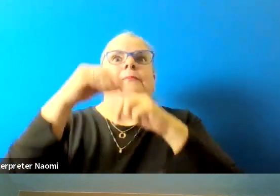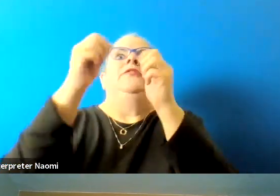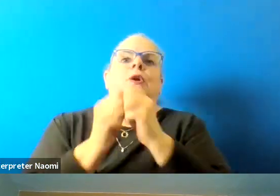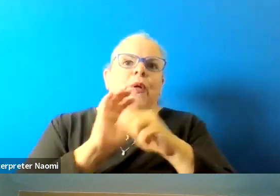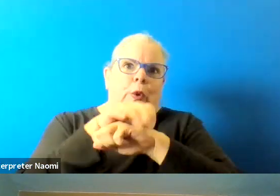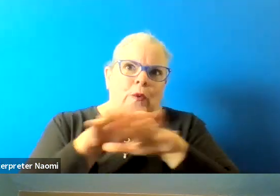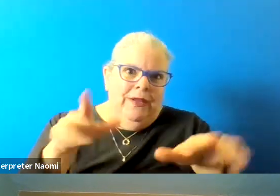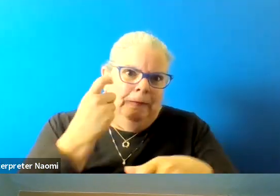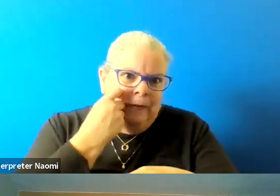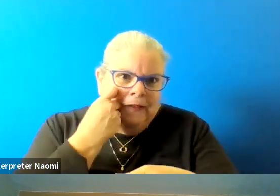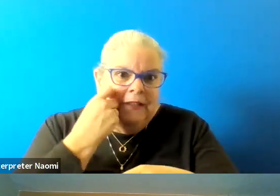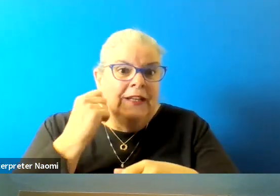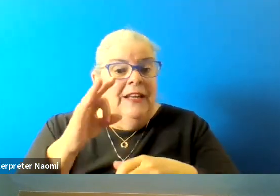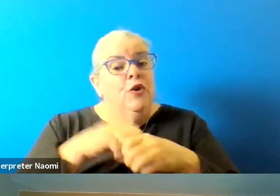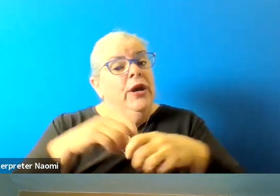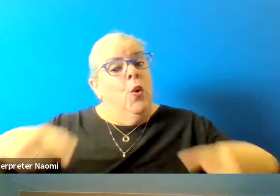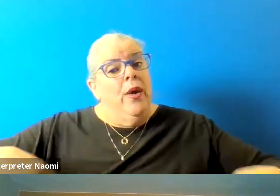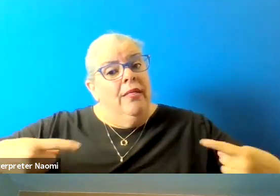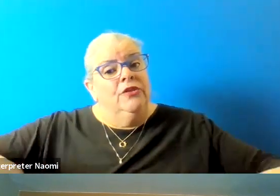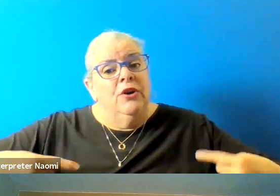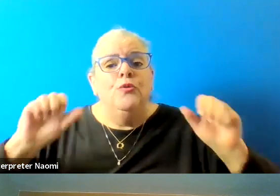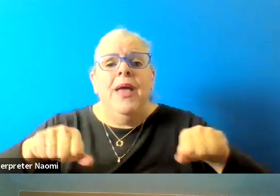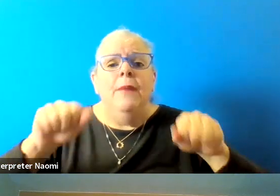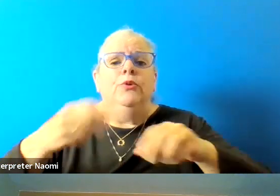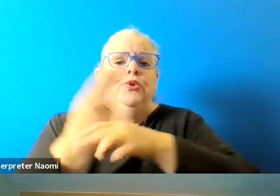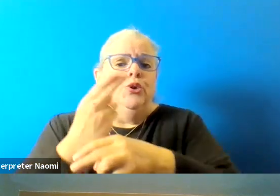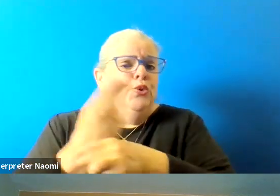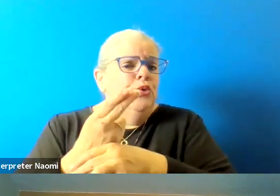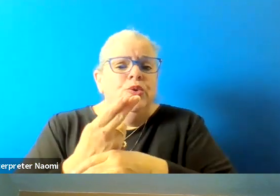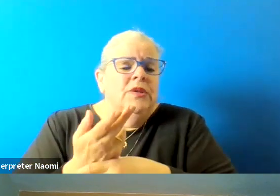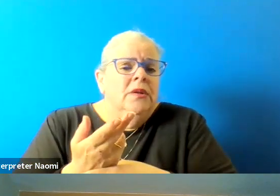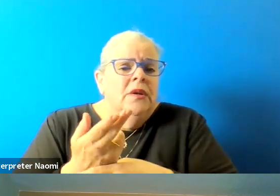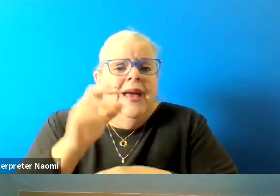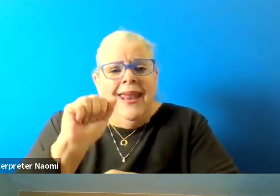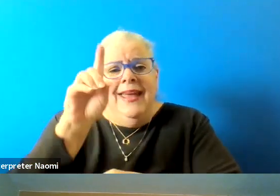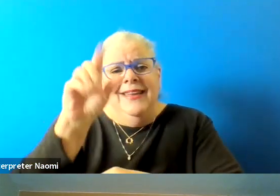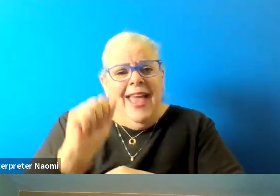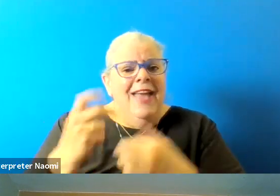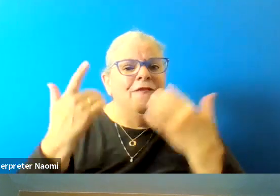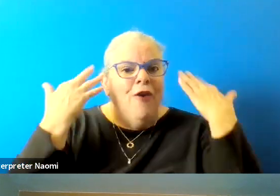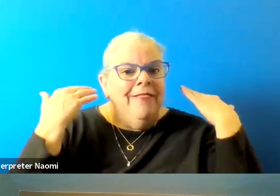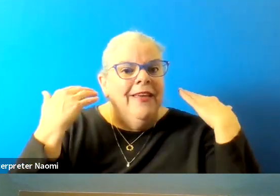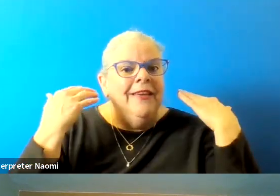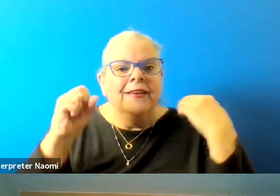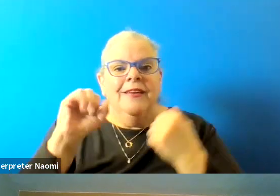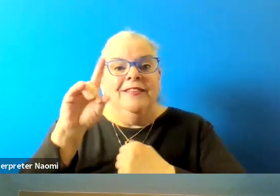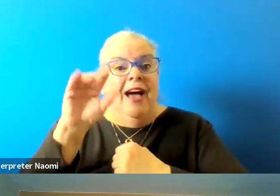to maybe if you're in a wheelchair, to be able to use a an ADA friendly sidewalk to get some fresh air and go visit